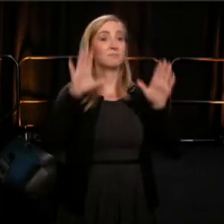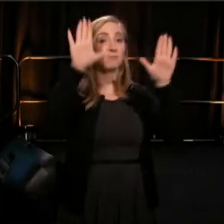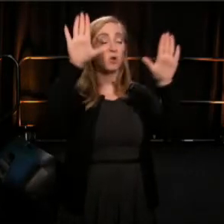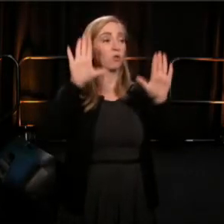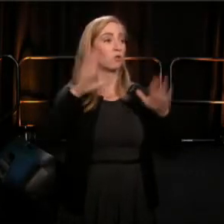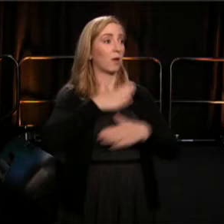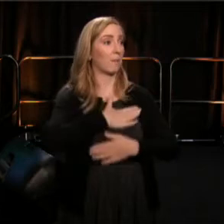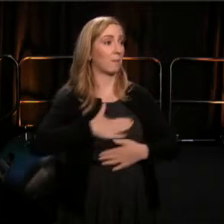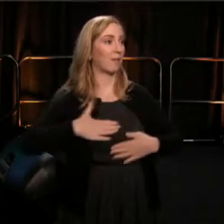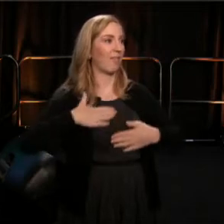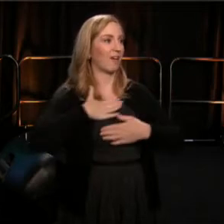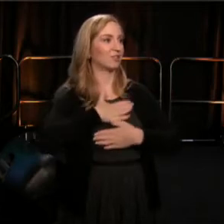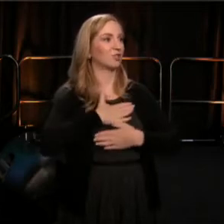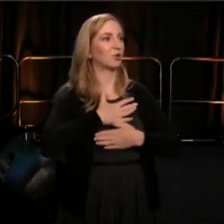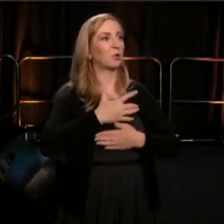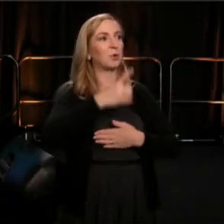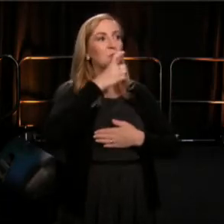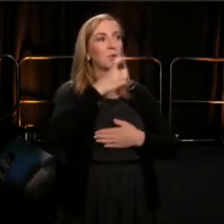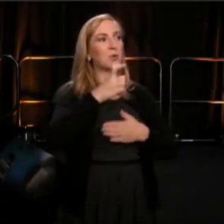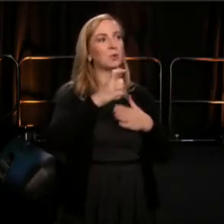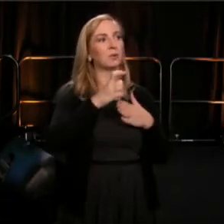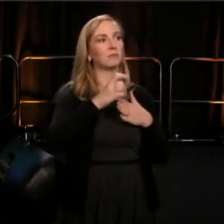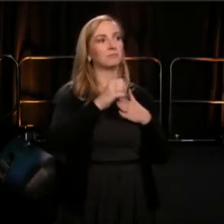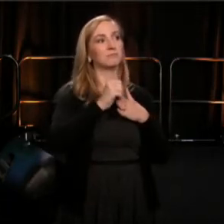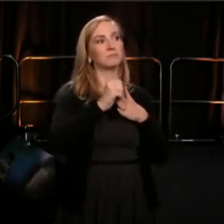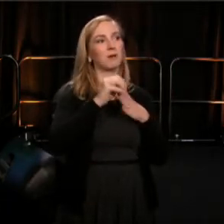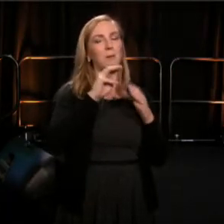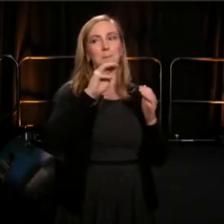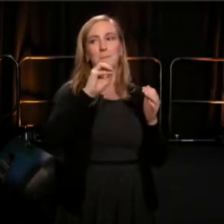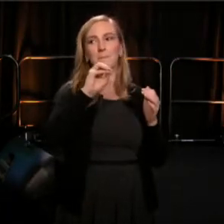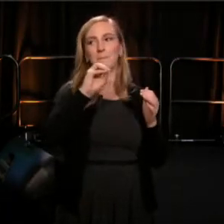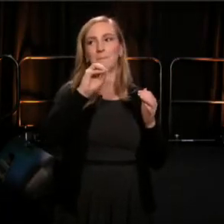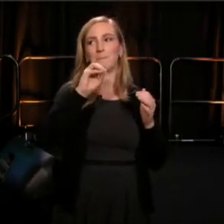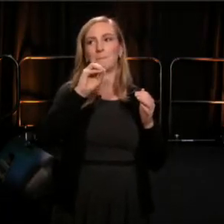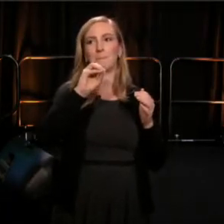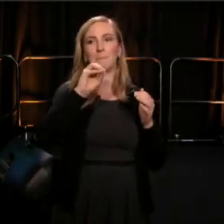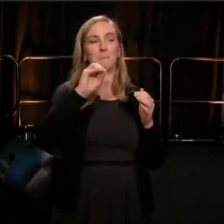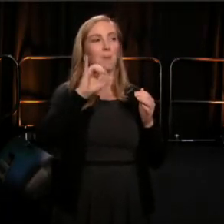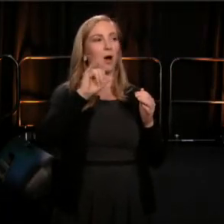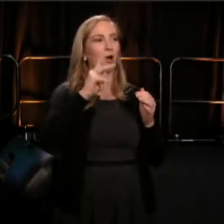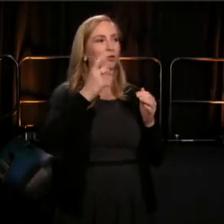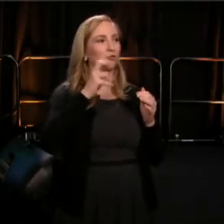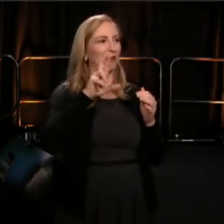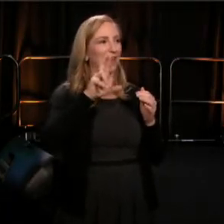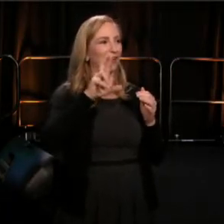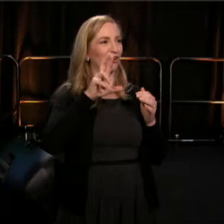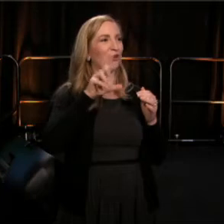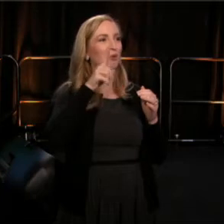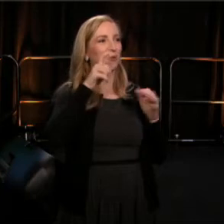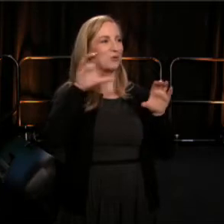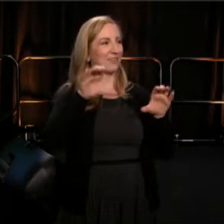of that famous debate between Wilson and Brustein, and one of the greatest artists of our theater field,